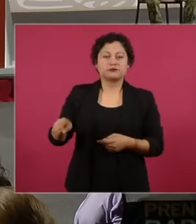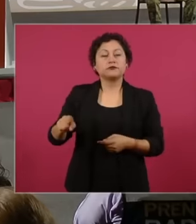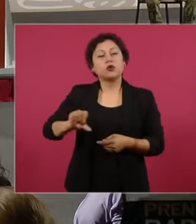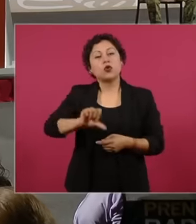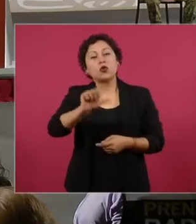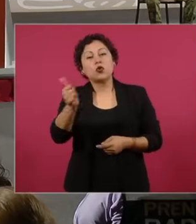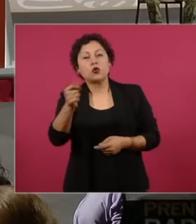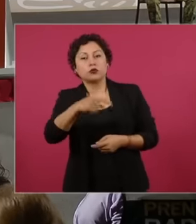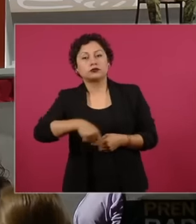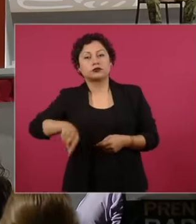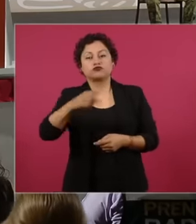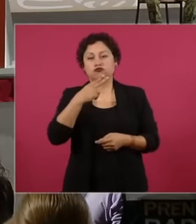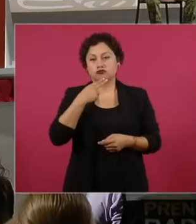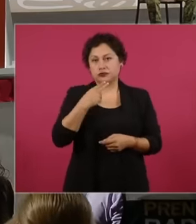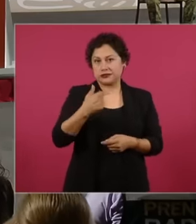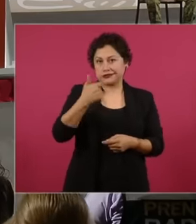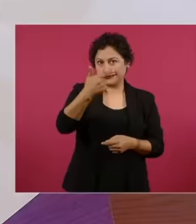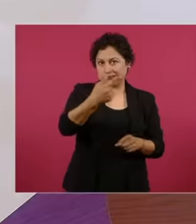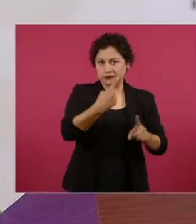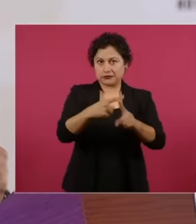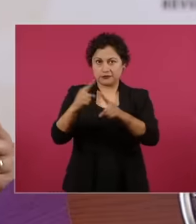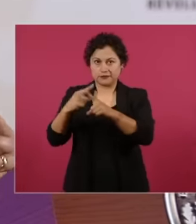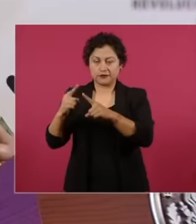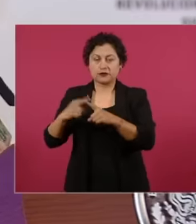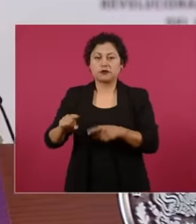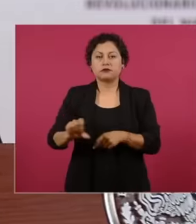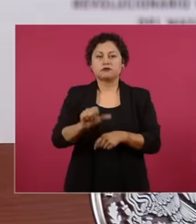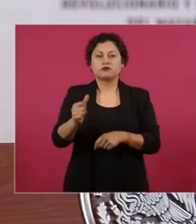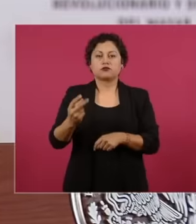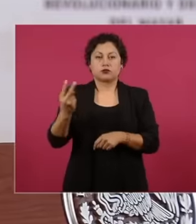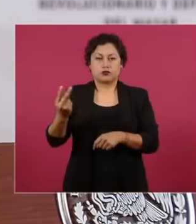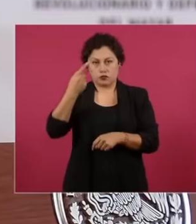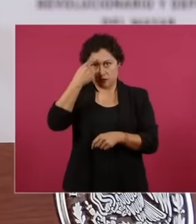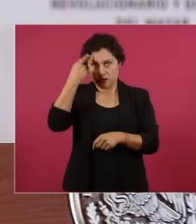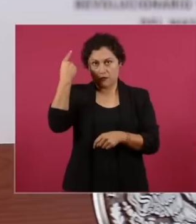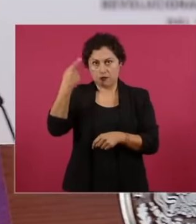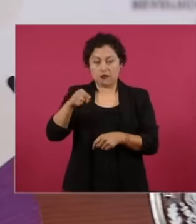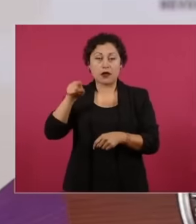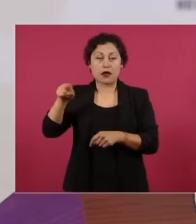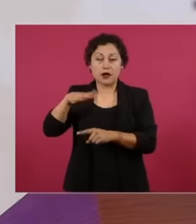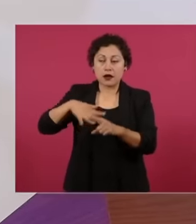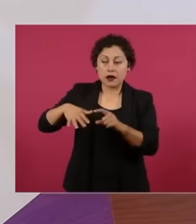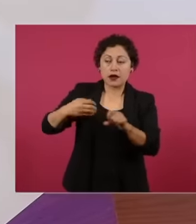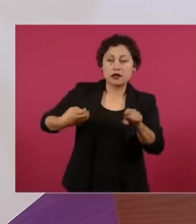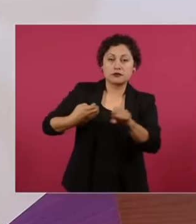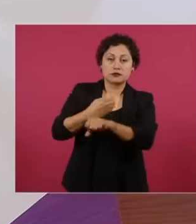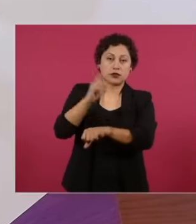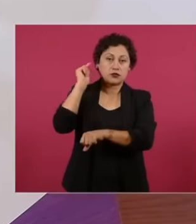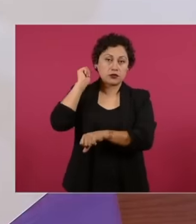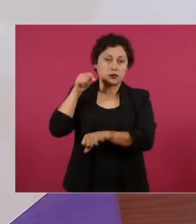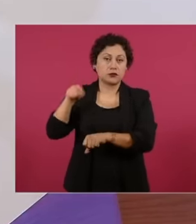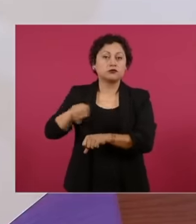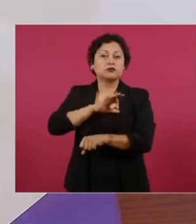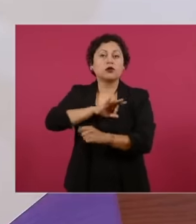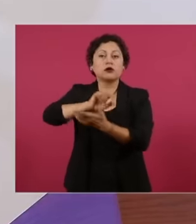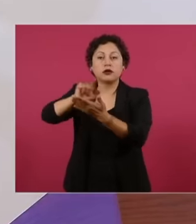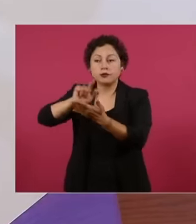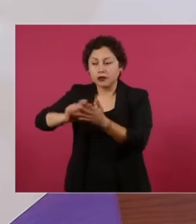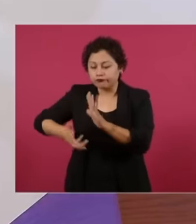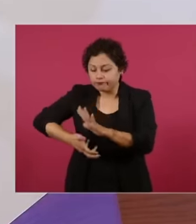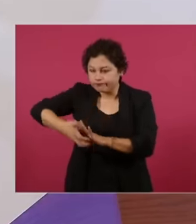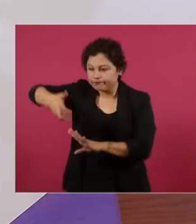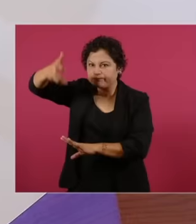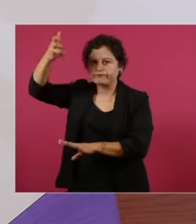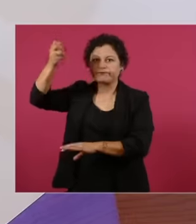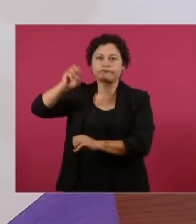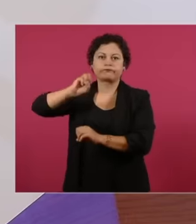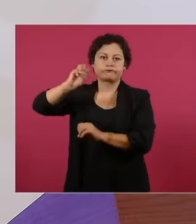time it is professionals To attend to this dredging in the State of Tabasco following by Please play a very